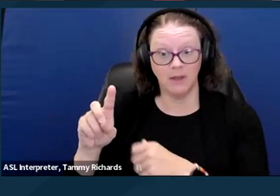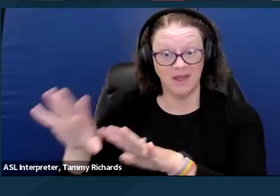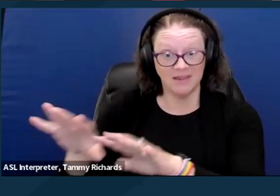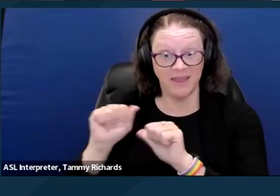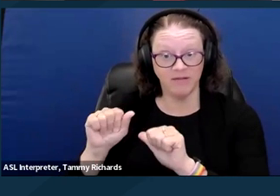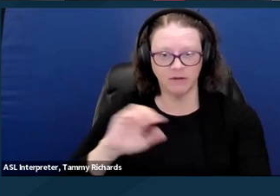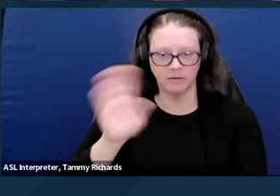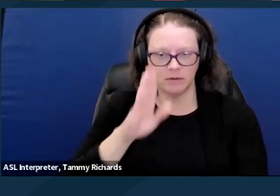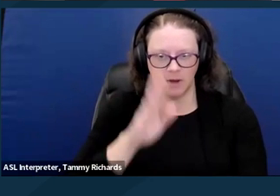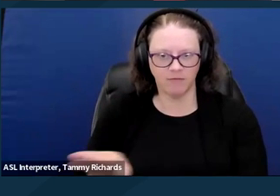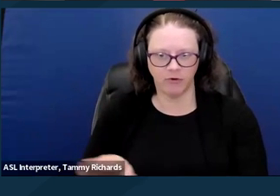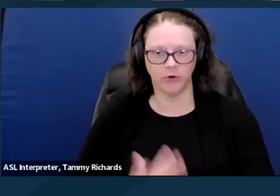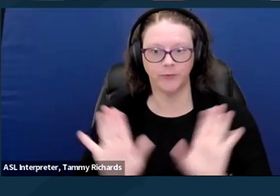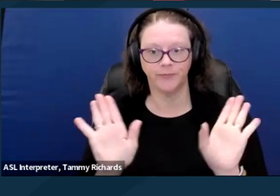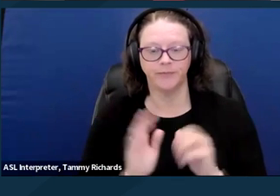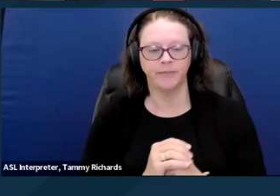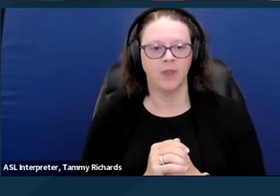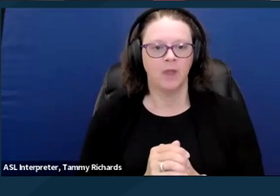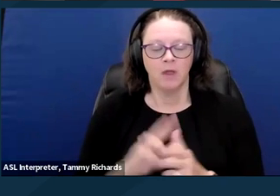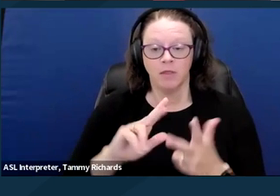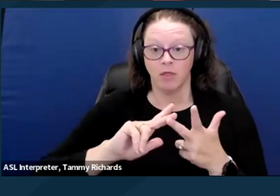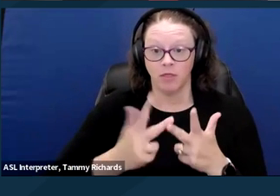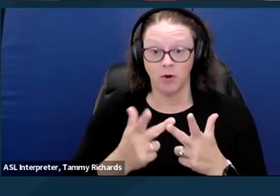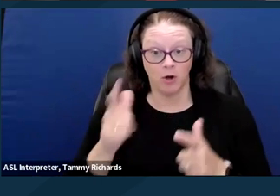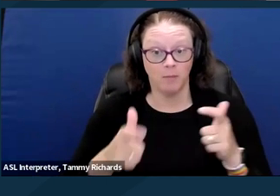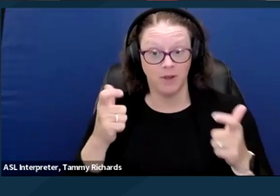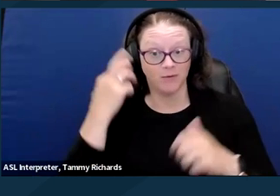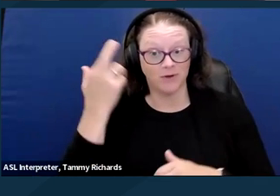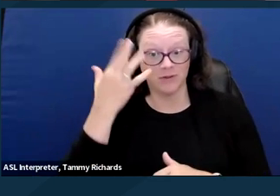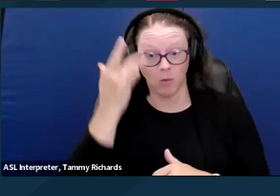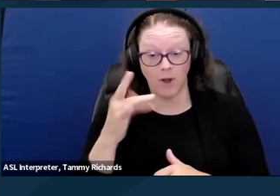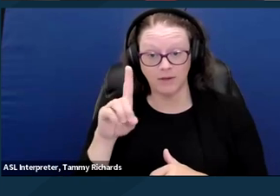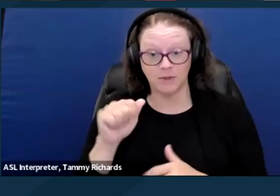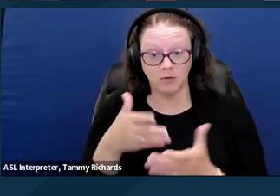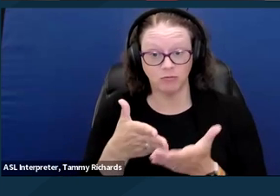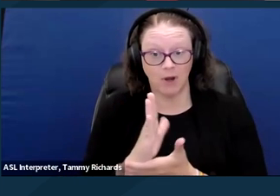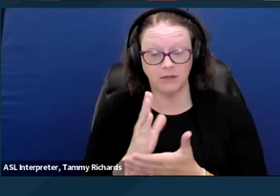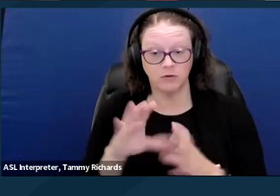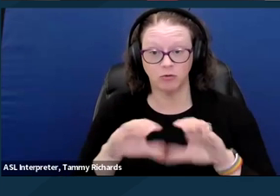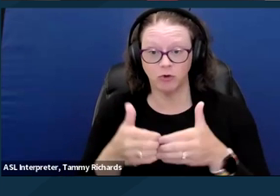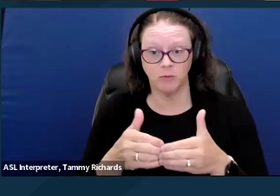The third big reason why disability rights groups oppose federal dollars going to these IMDs